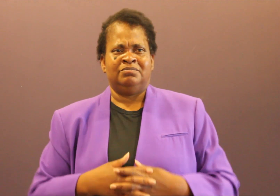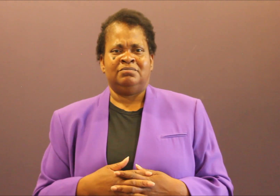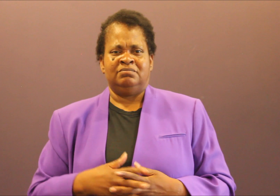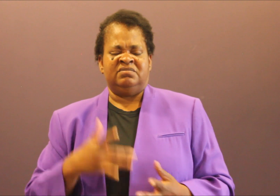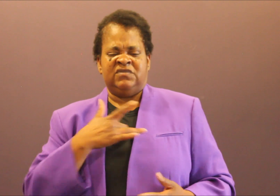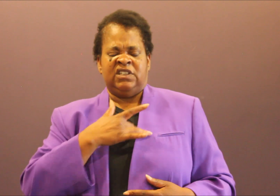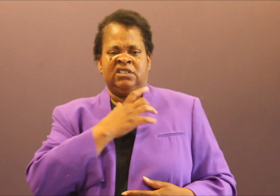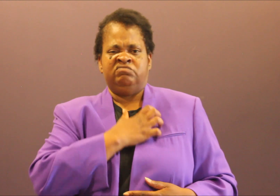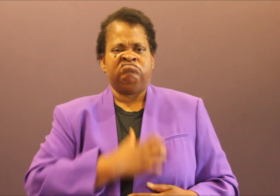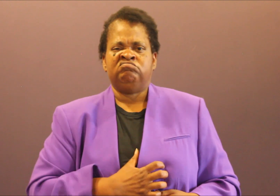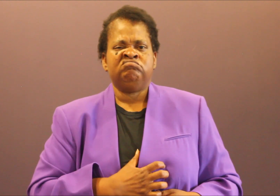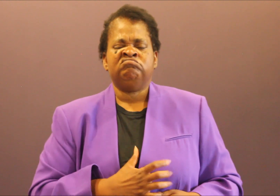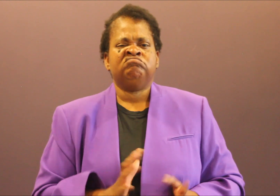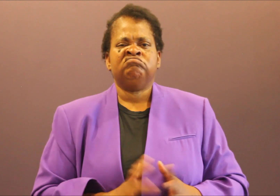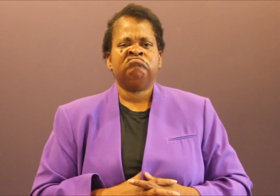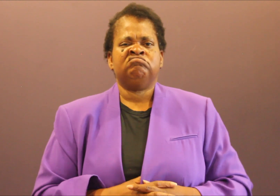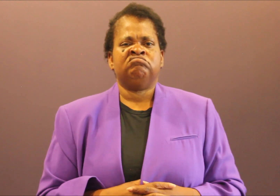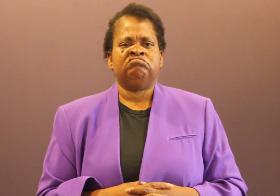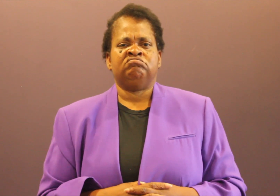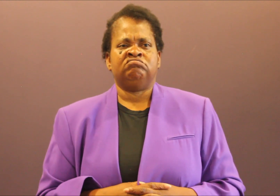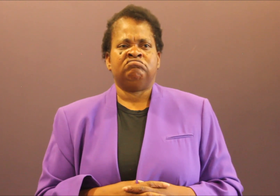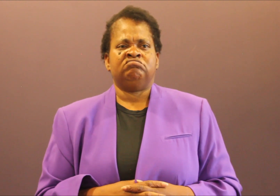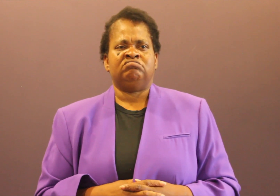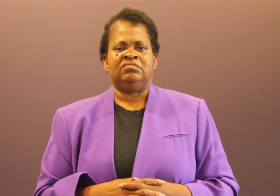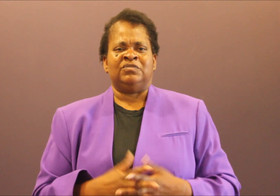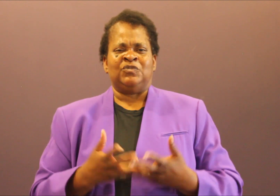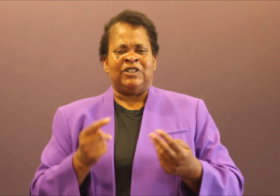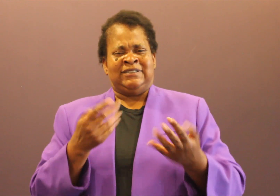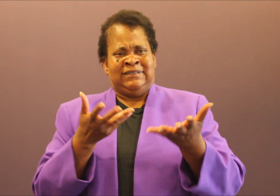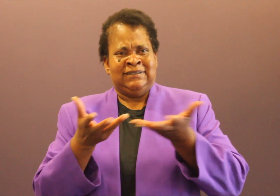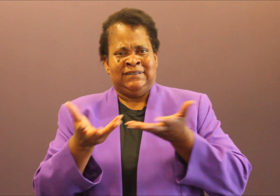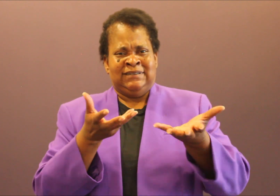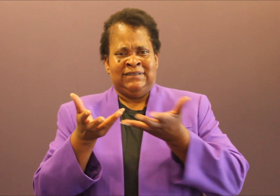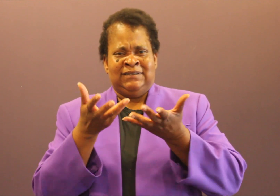Nashville to lead the way. The issues are already on the table. They